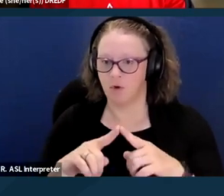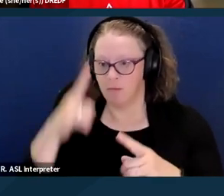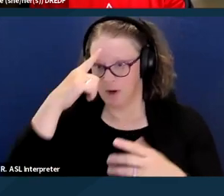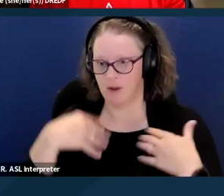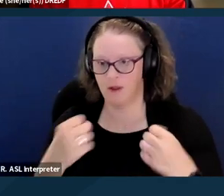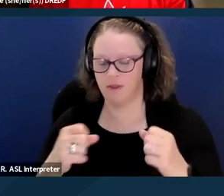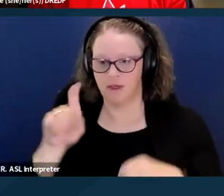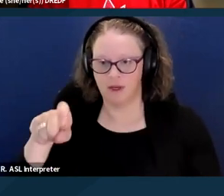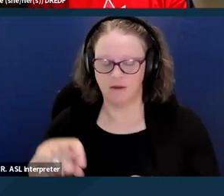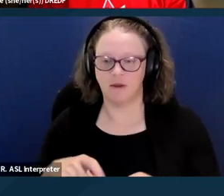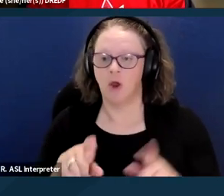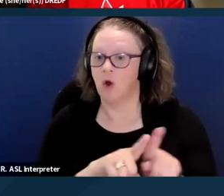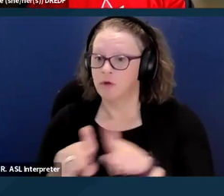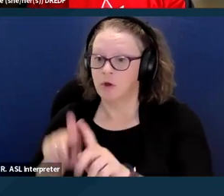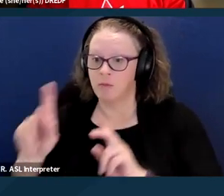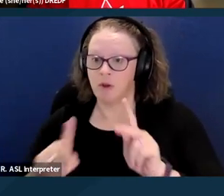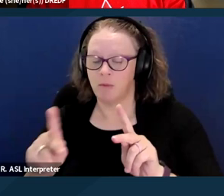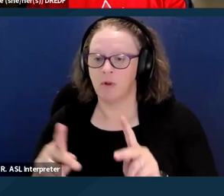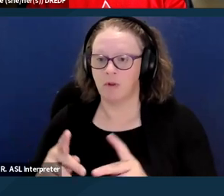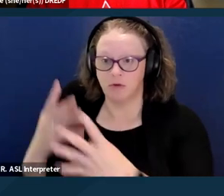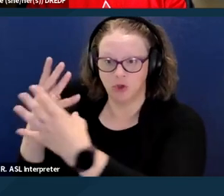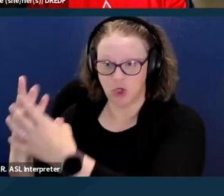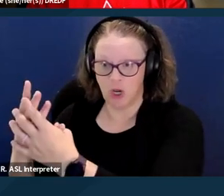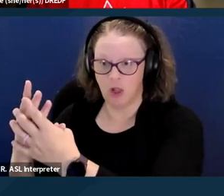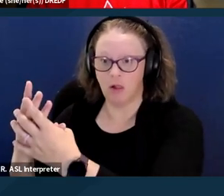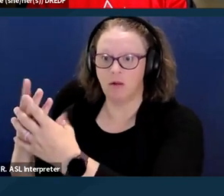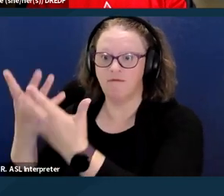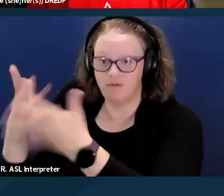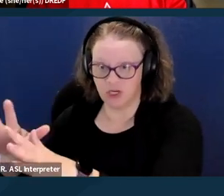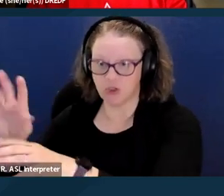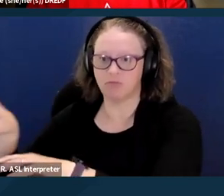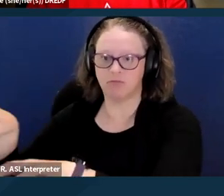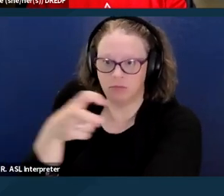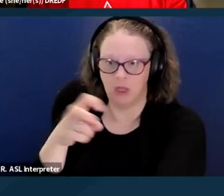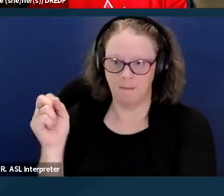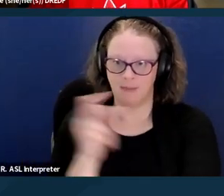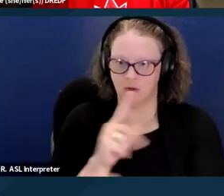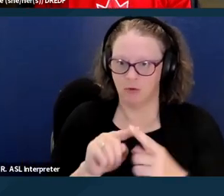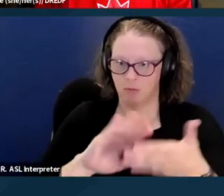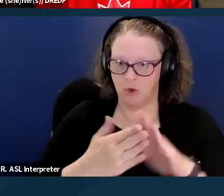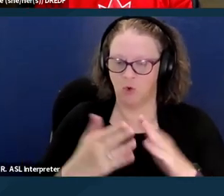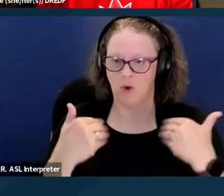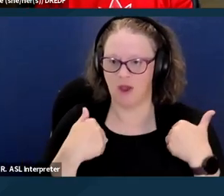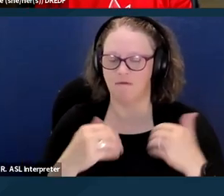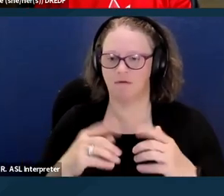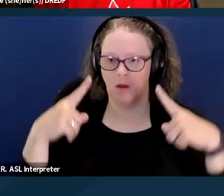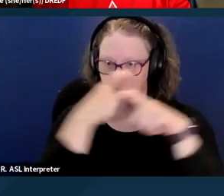transitioning from jail or prison back to the community who also have complex physical or behavioral health needs.